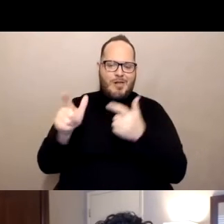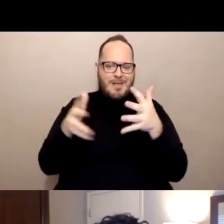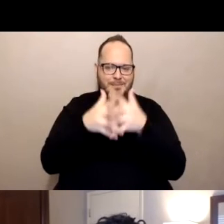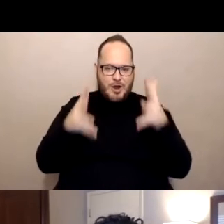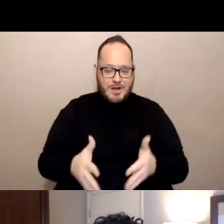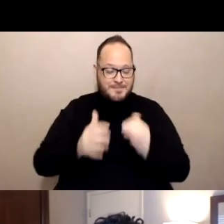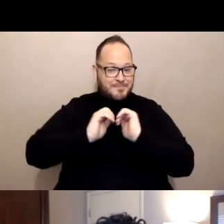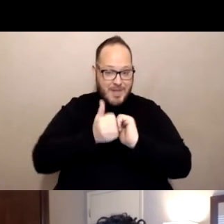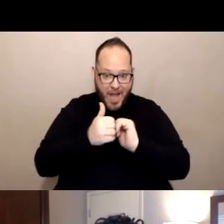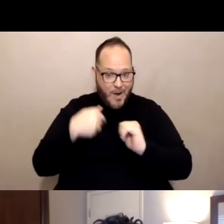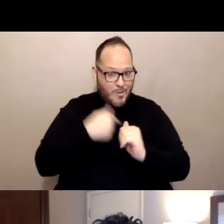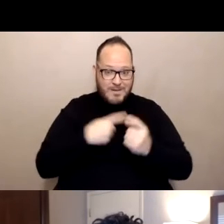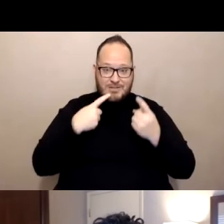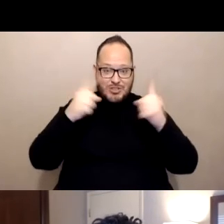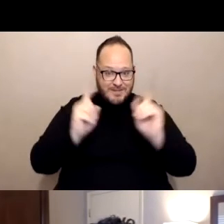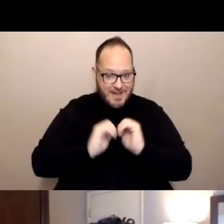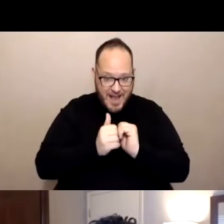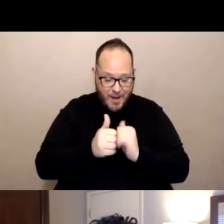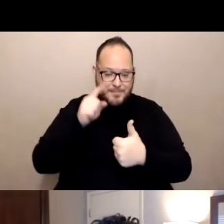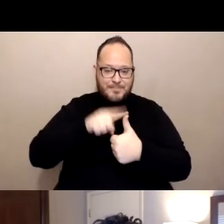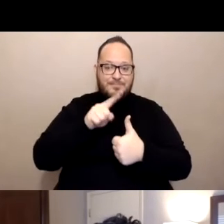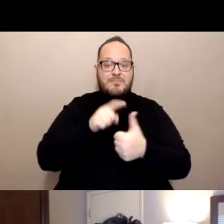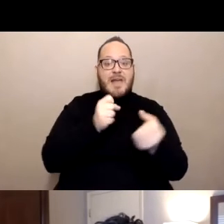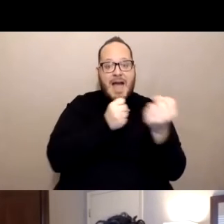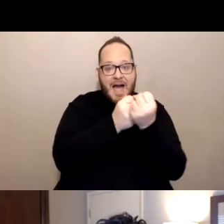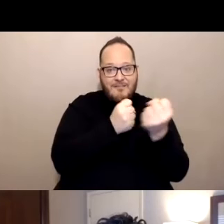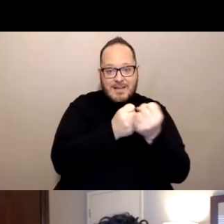We work on this through advocacy, capacity building